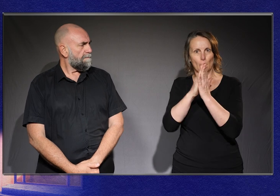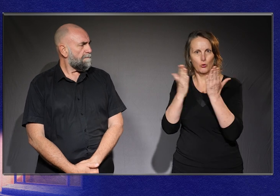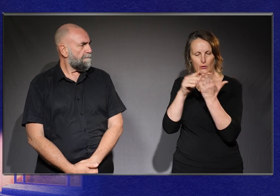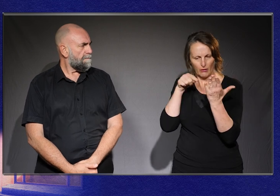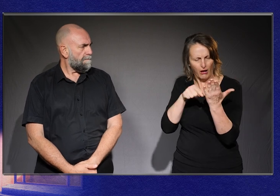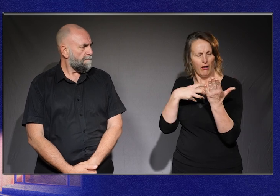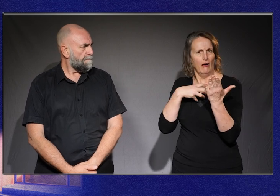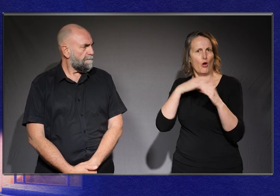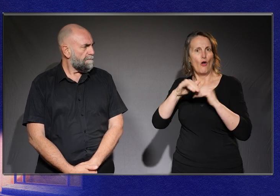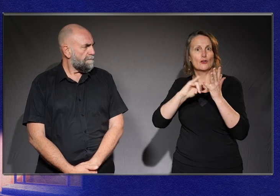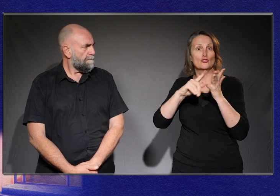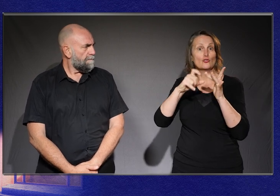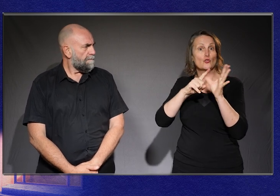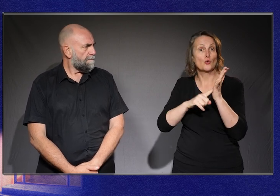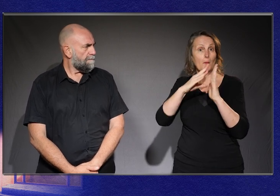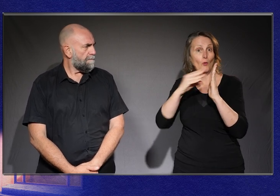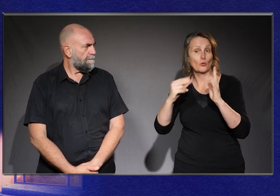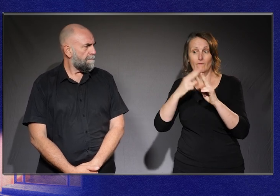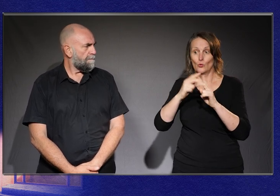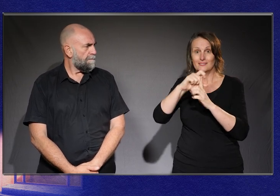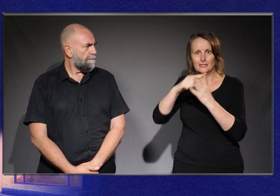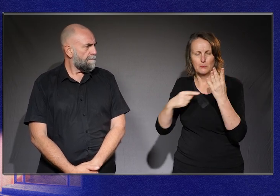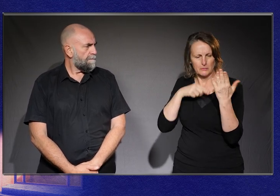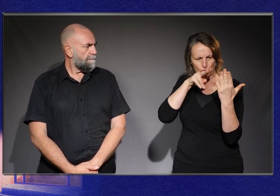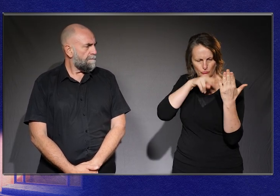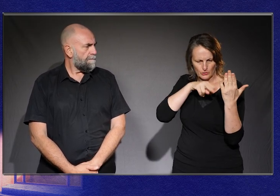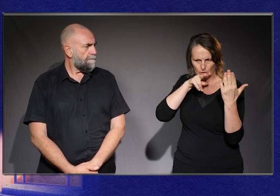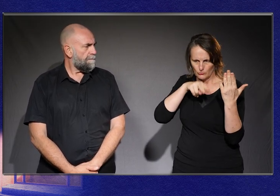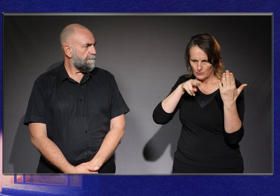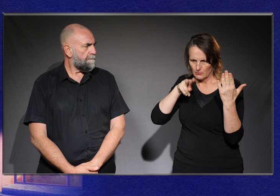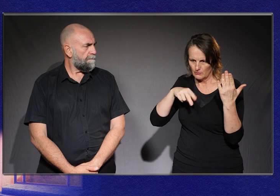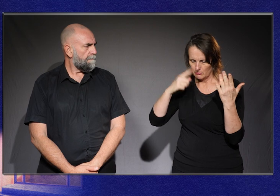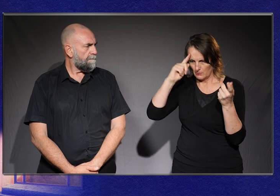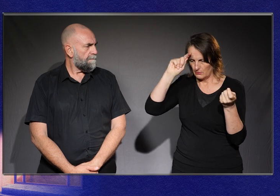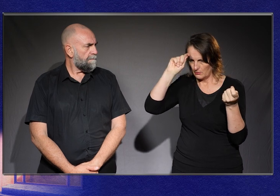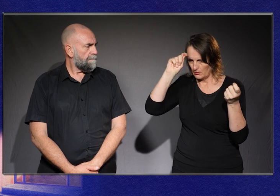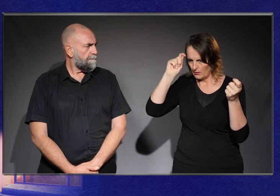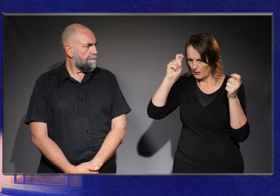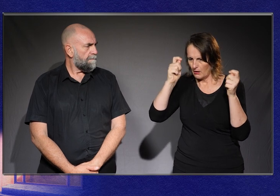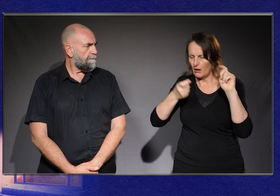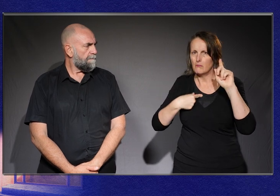But it really shifted my mindset. And I started to kind of go out into my small country town where a lot of the buildings